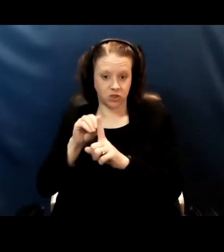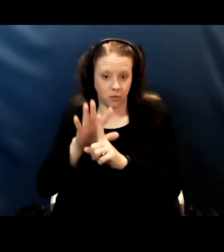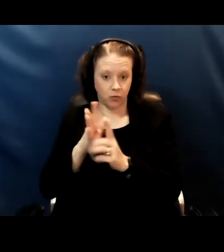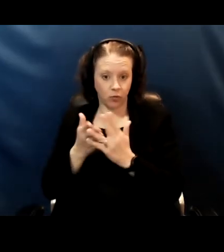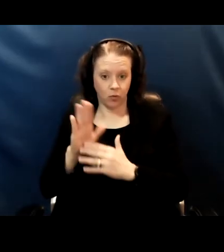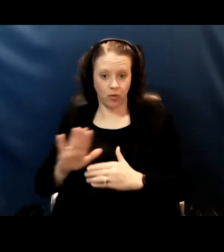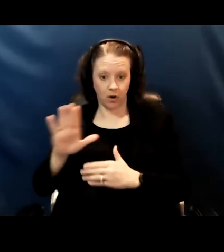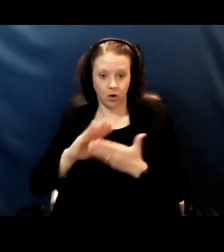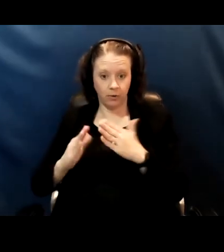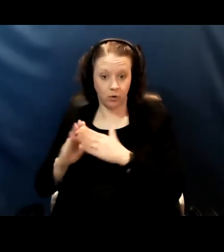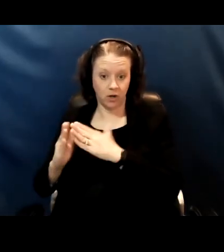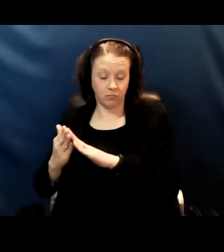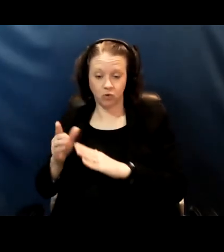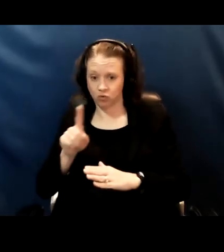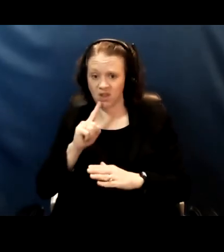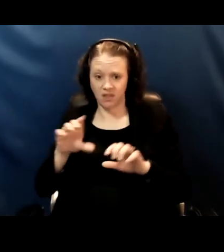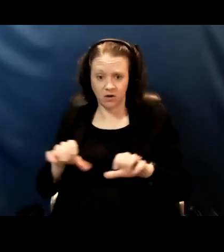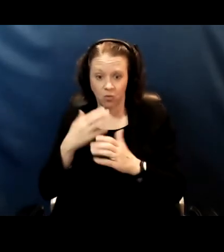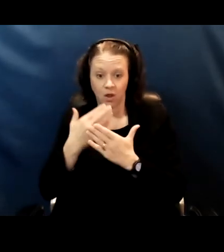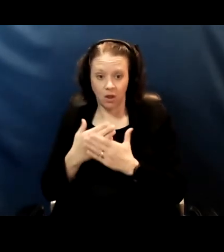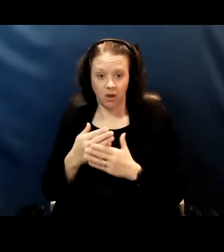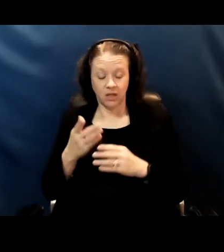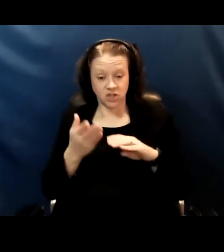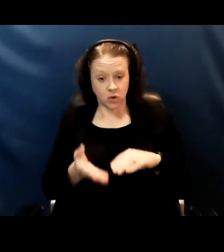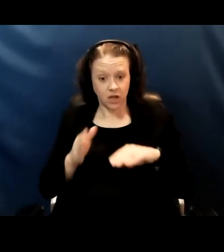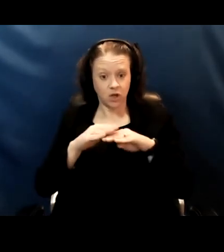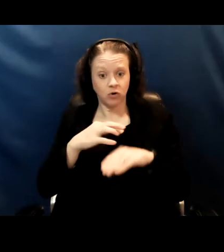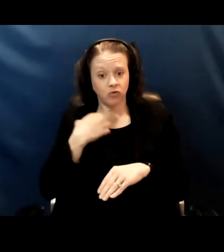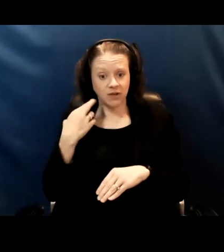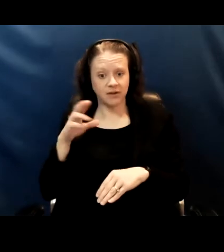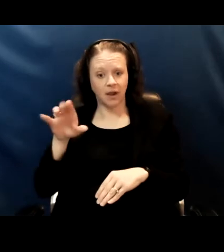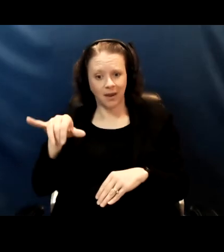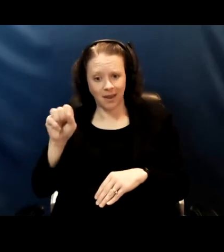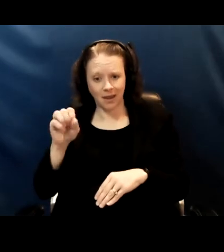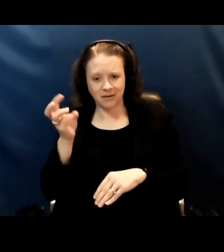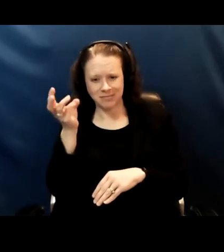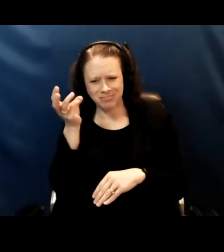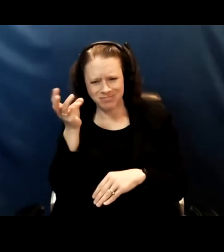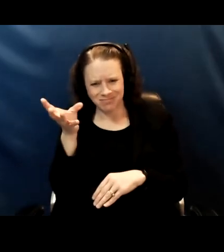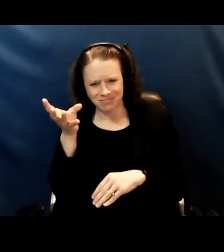So is there an increased risk? Yes, it's a small increase in risk